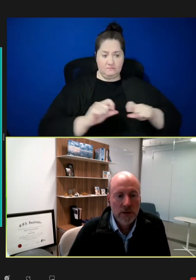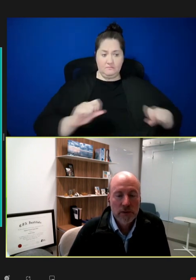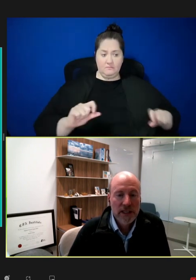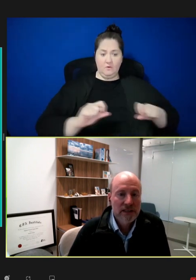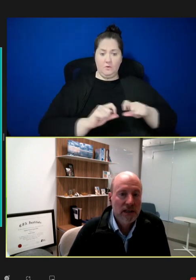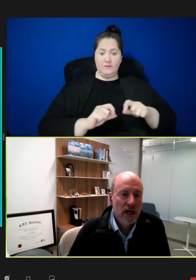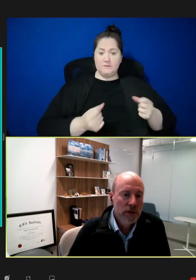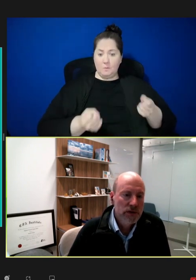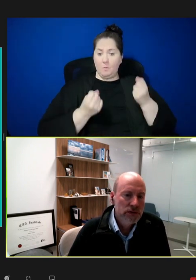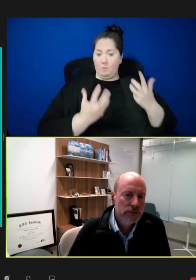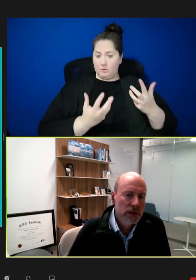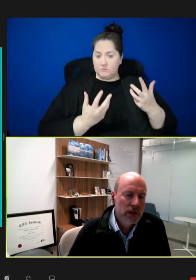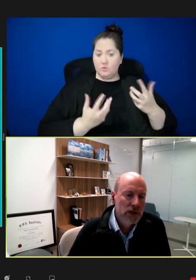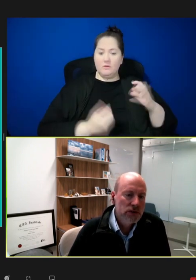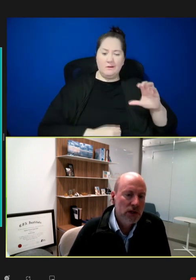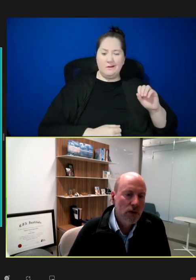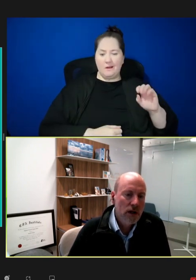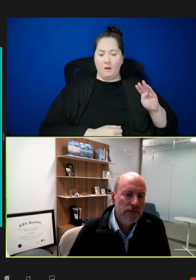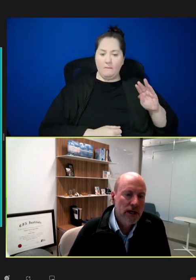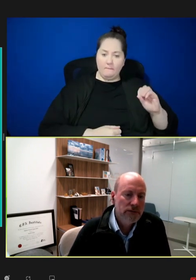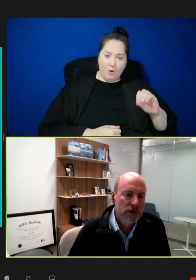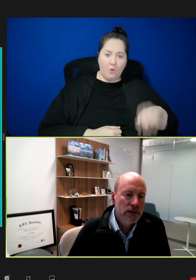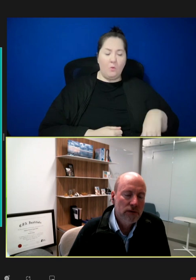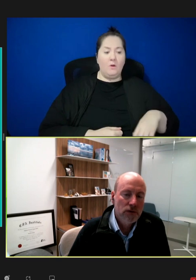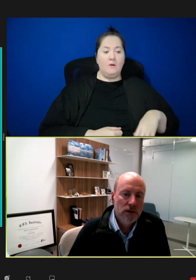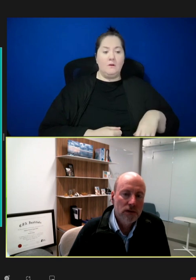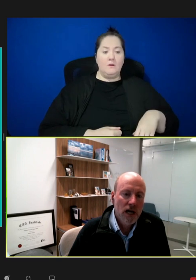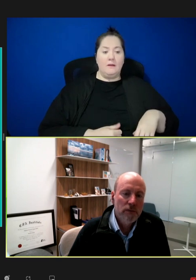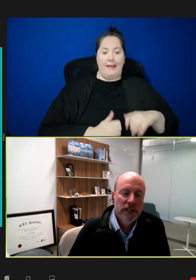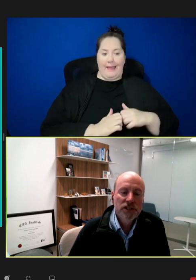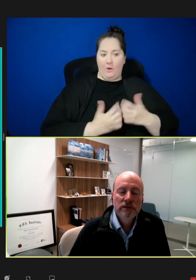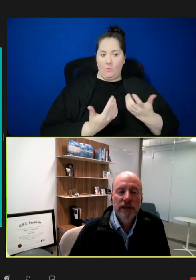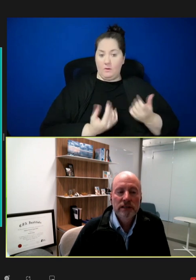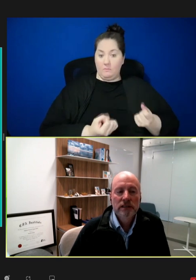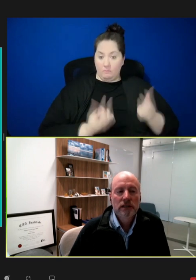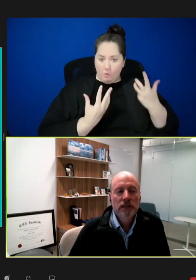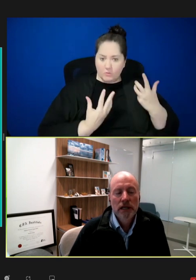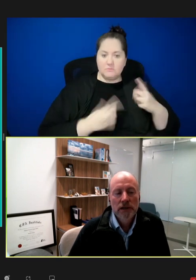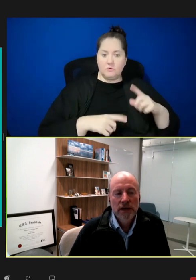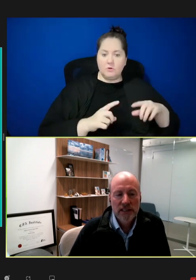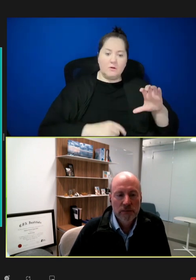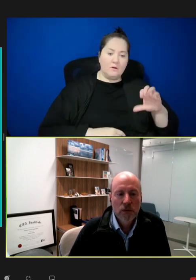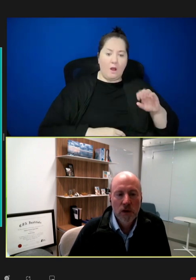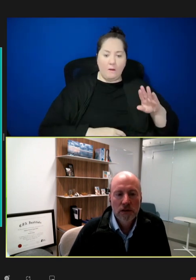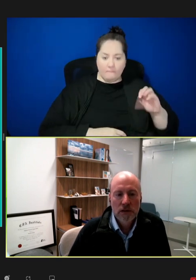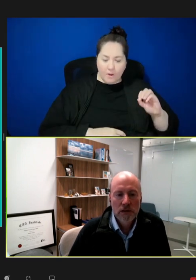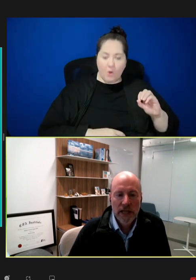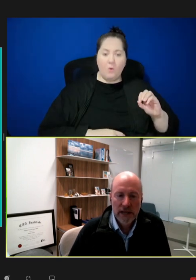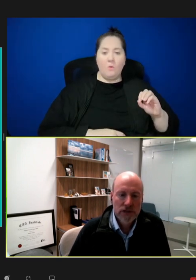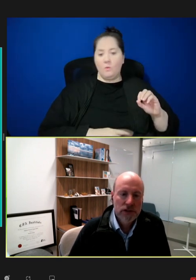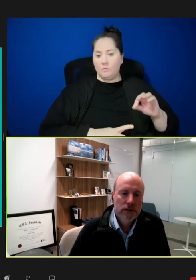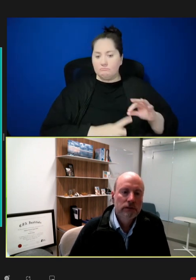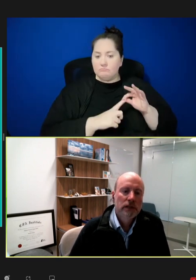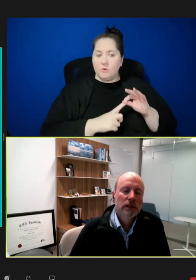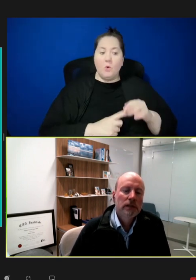we place the combos. So, to qualify for a novel combination vaccine, there has to be one antigen